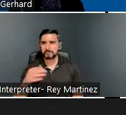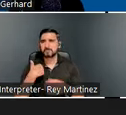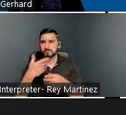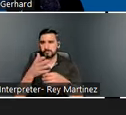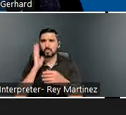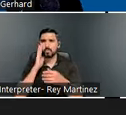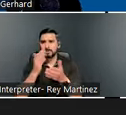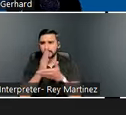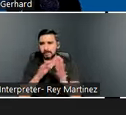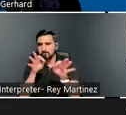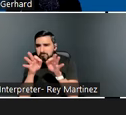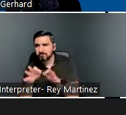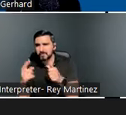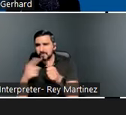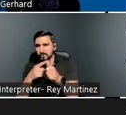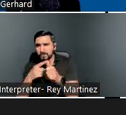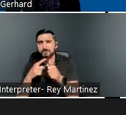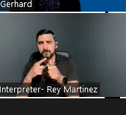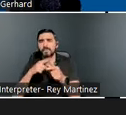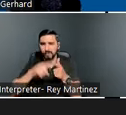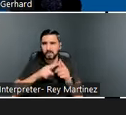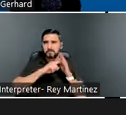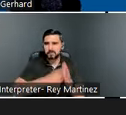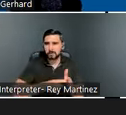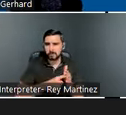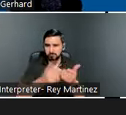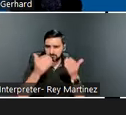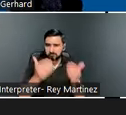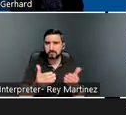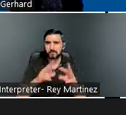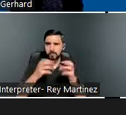and then we’ll engage in an interactive poll to learn more about your experiences in providing